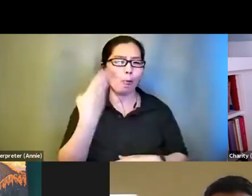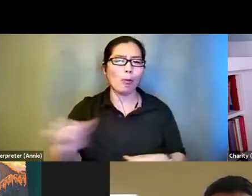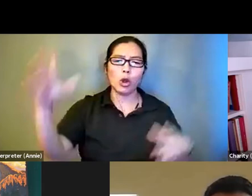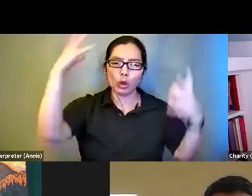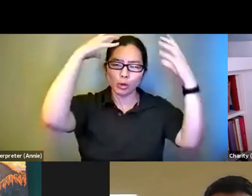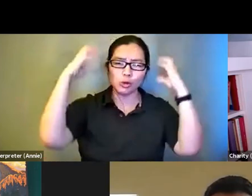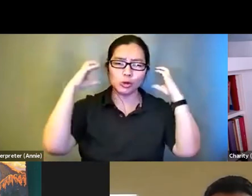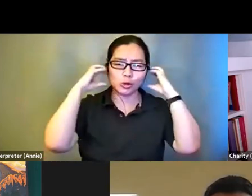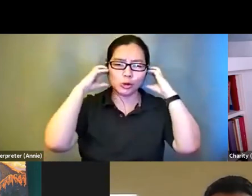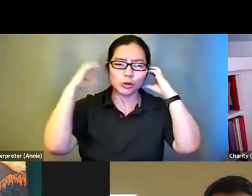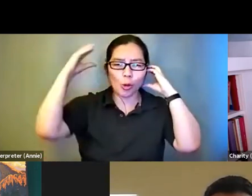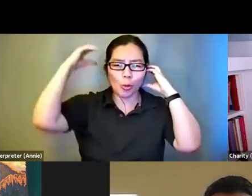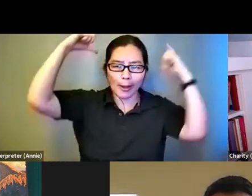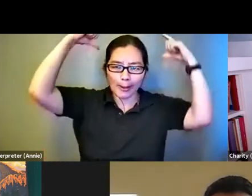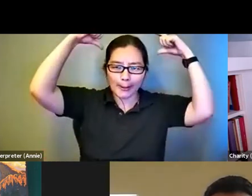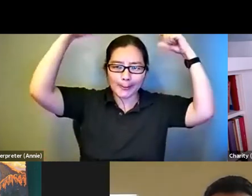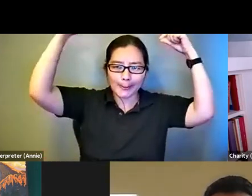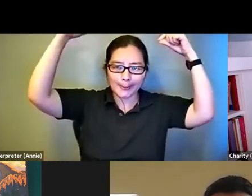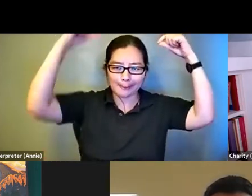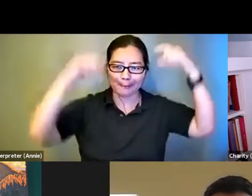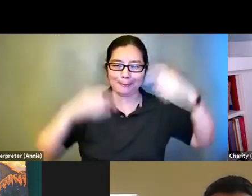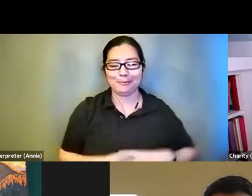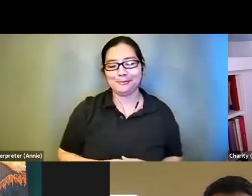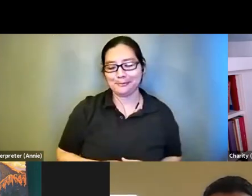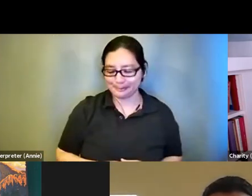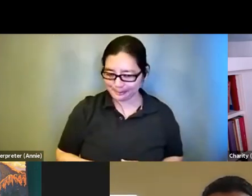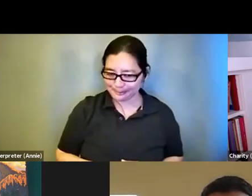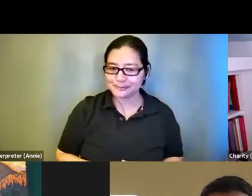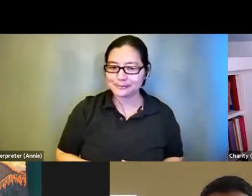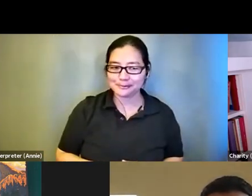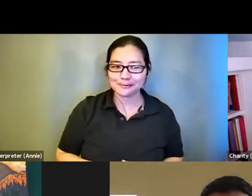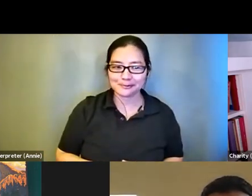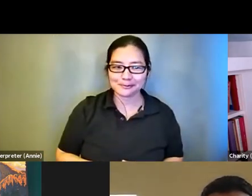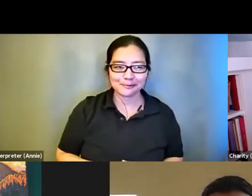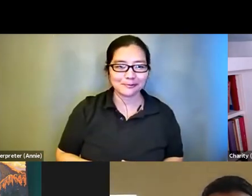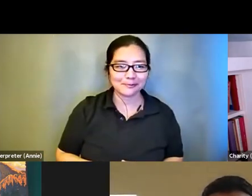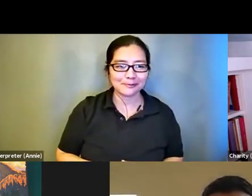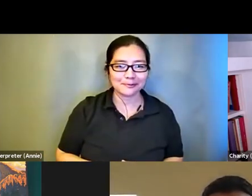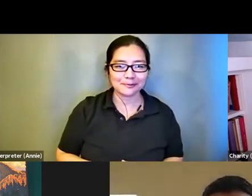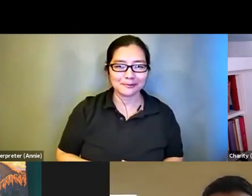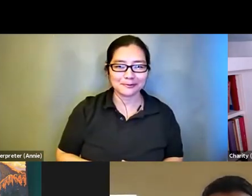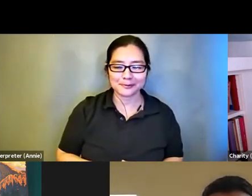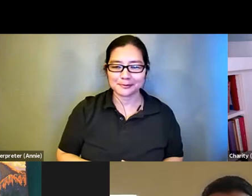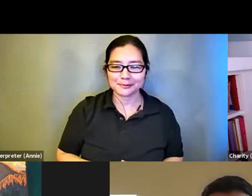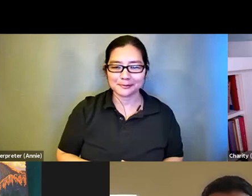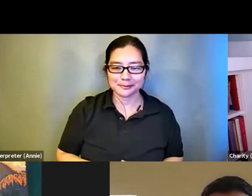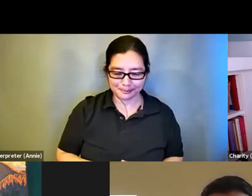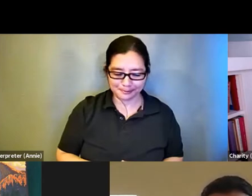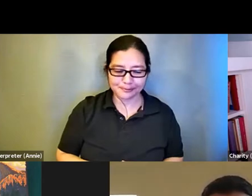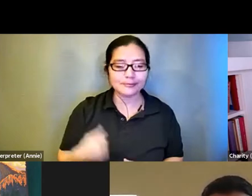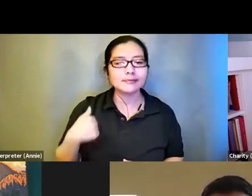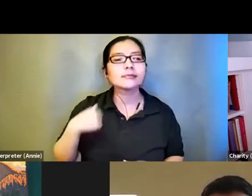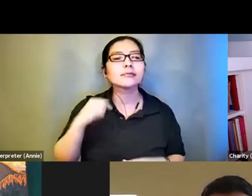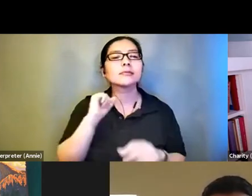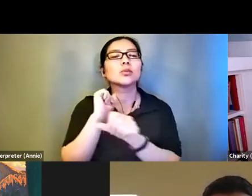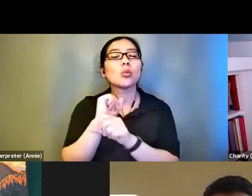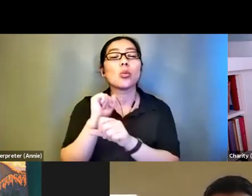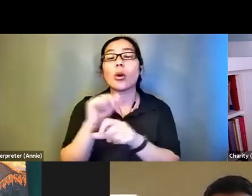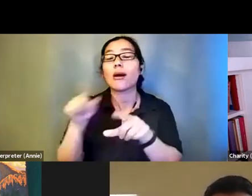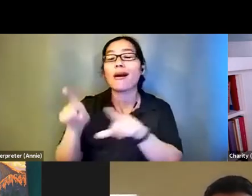fox ears on them. And I work as the project manager for